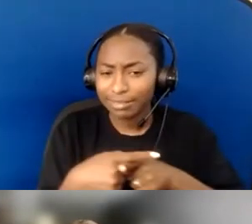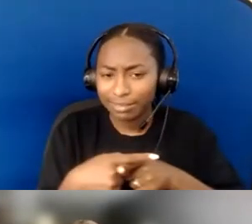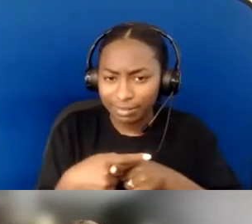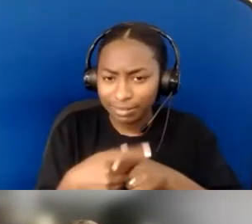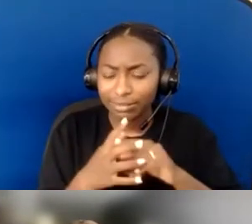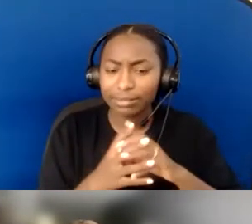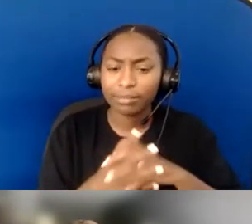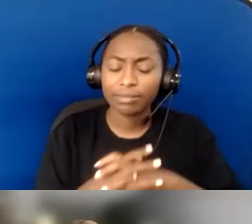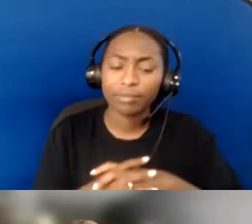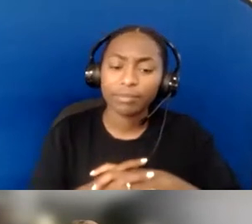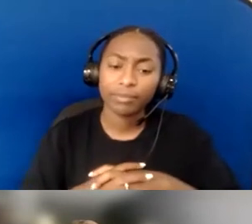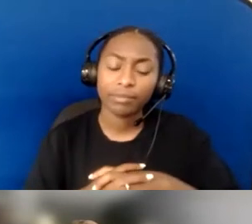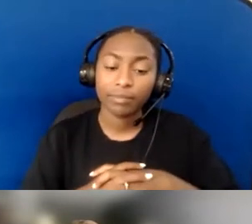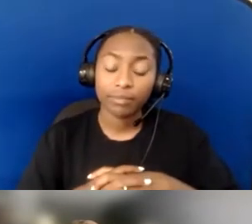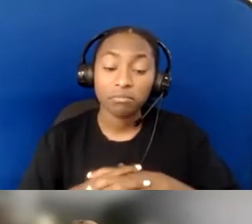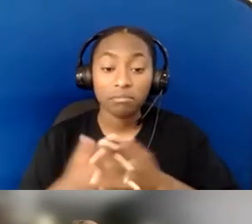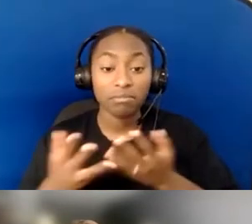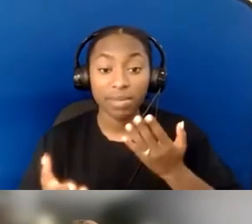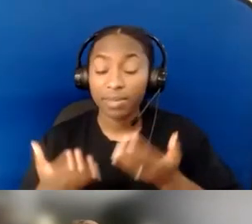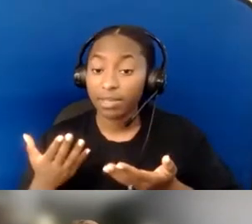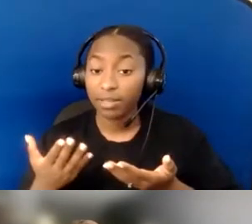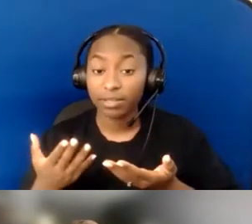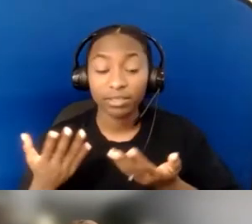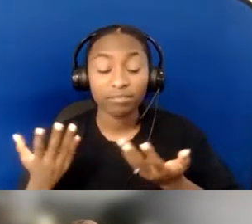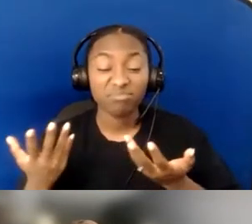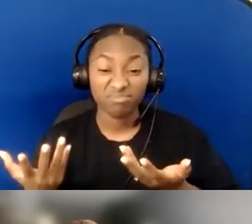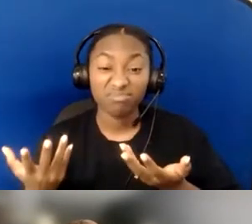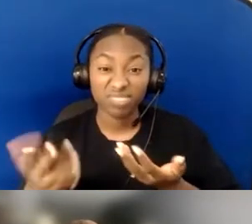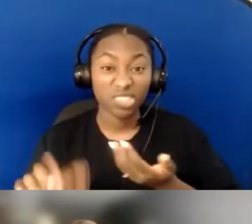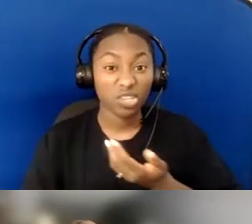in the fact that all people don't want to be treated alike.